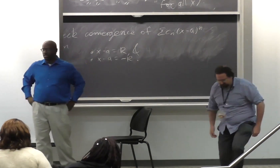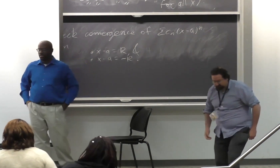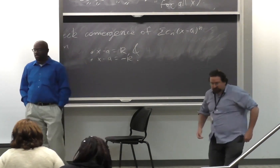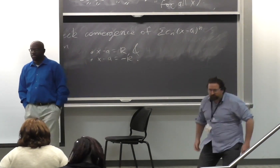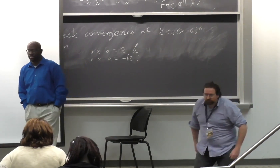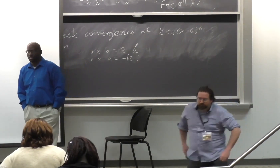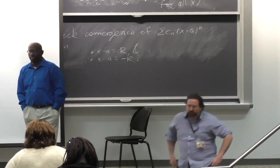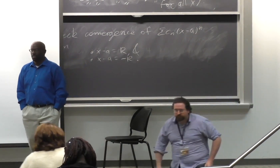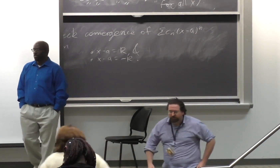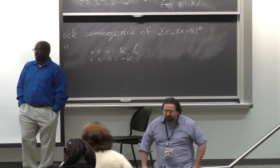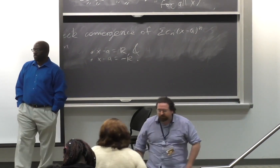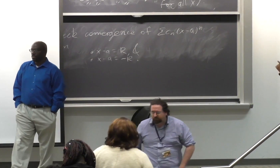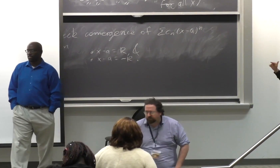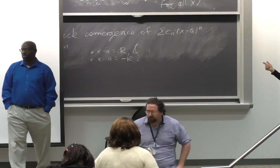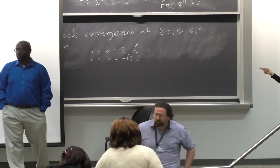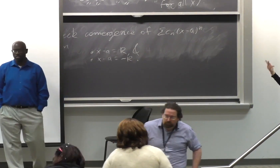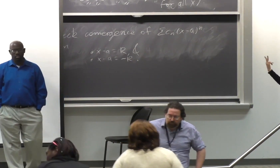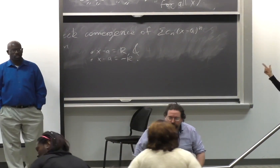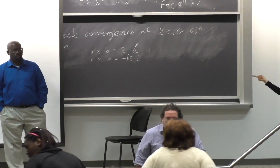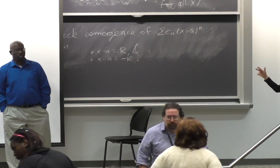We have time for more questions.